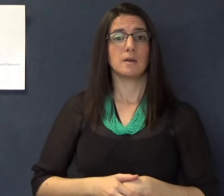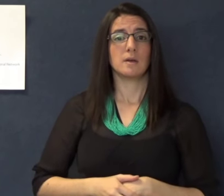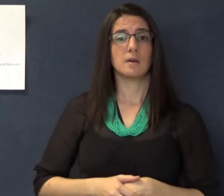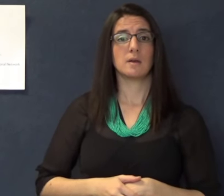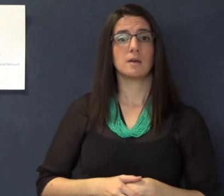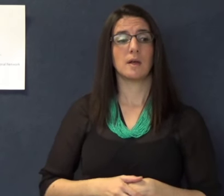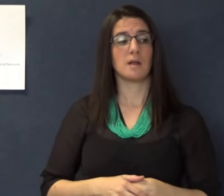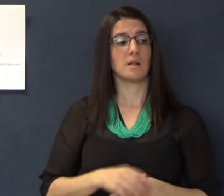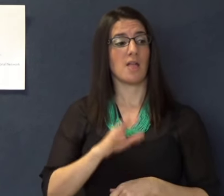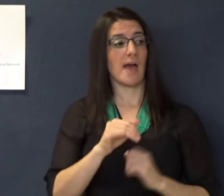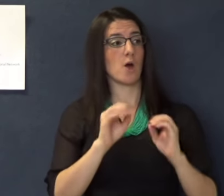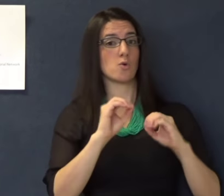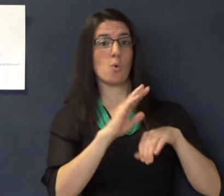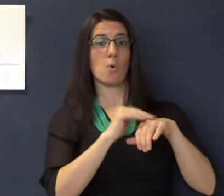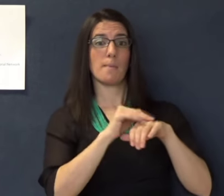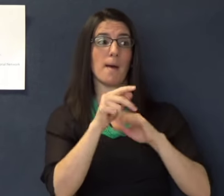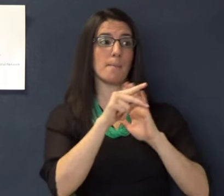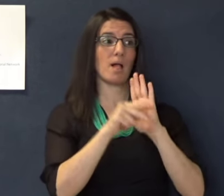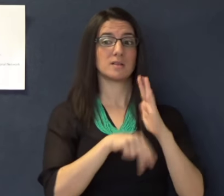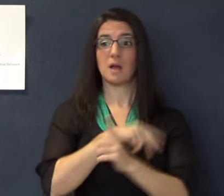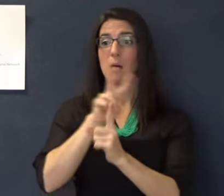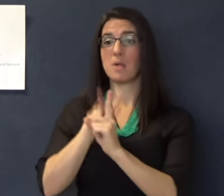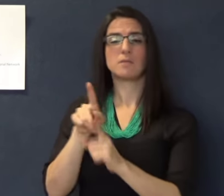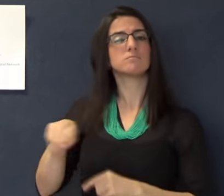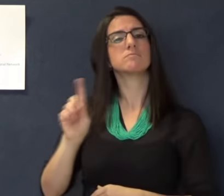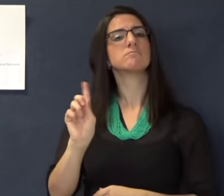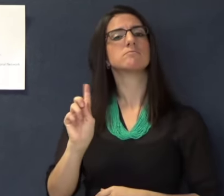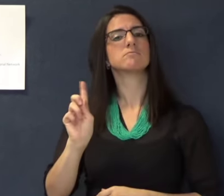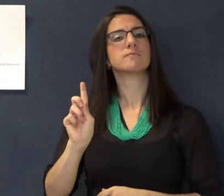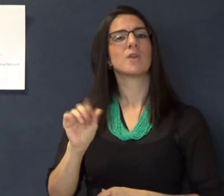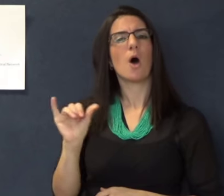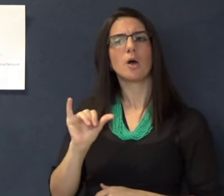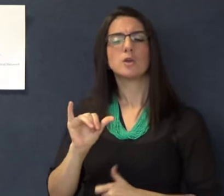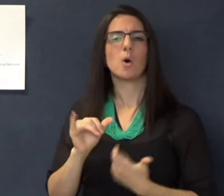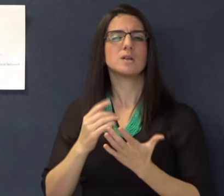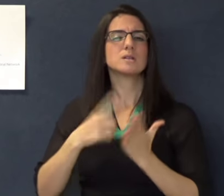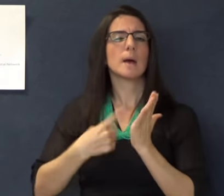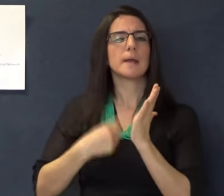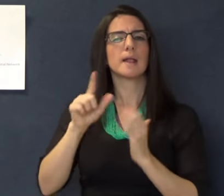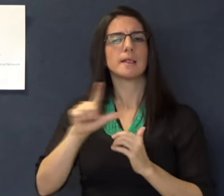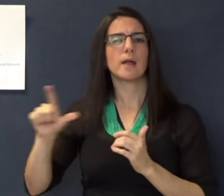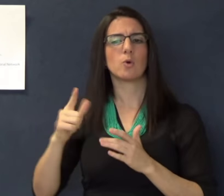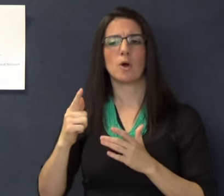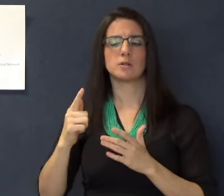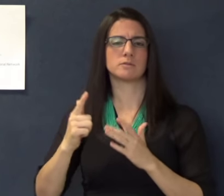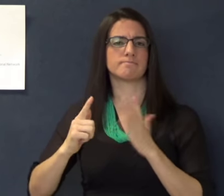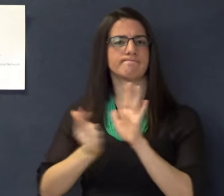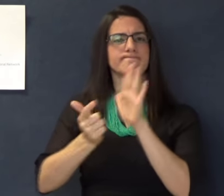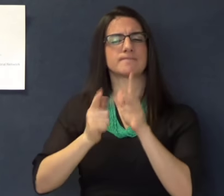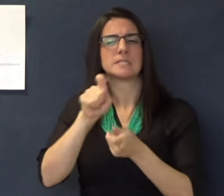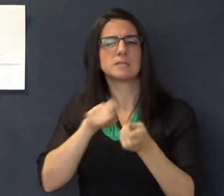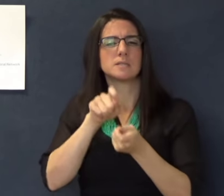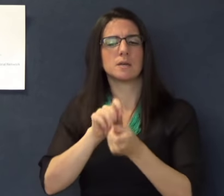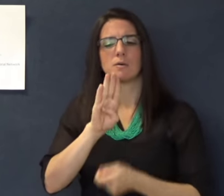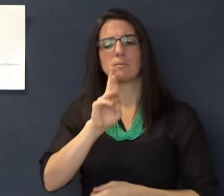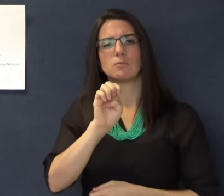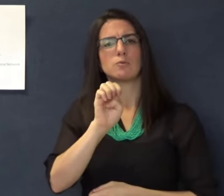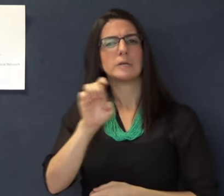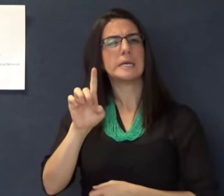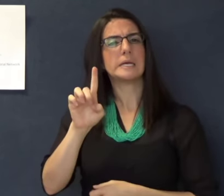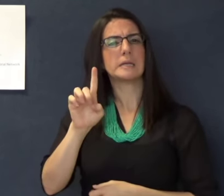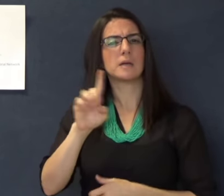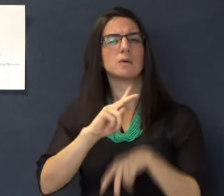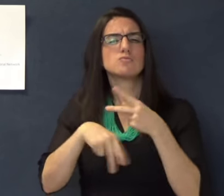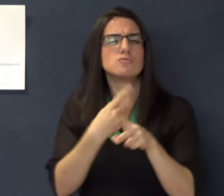“No Pets” policies do not apply to service animals. Sometimes landlords have breed restrictions - we see